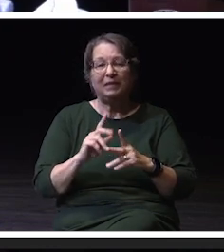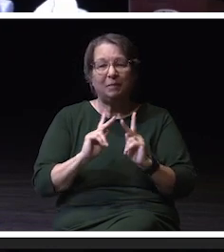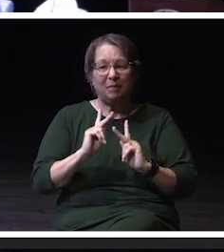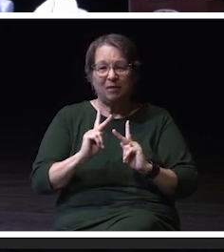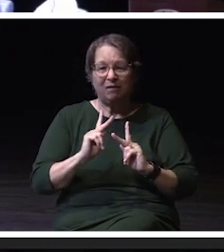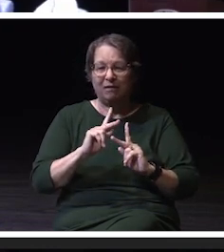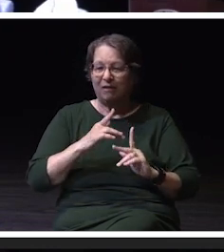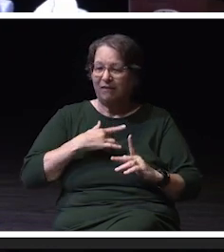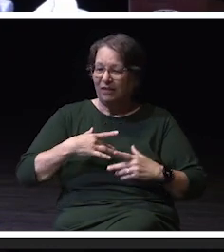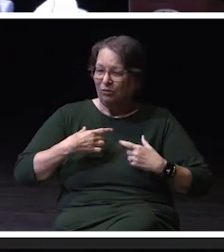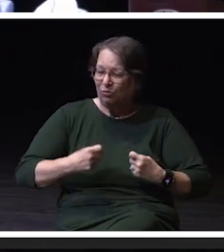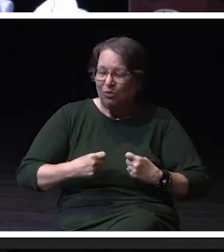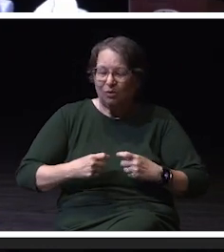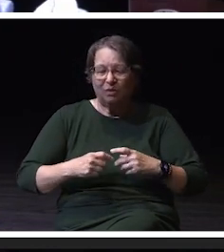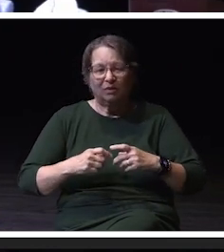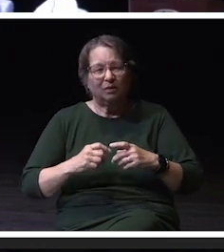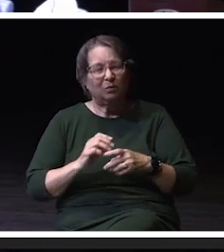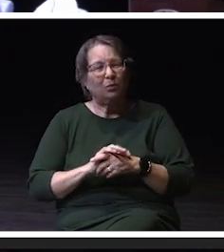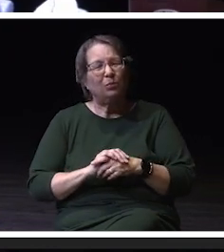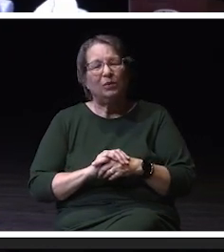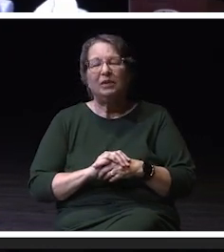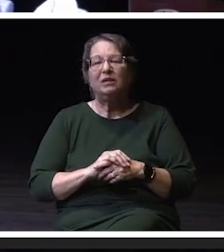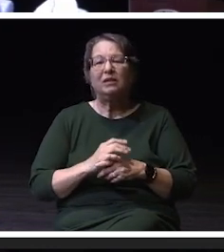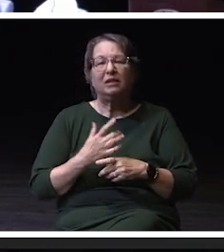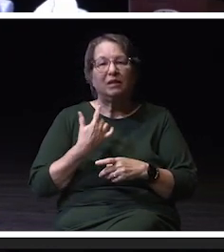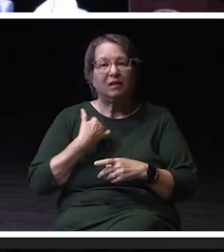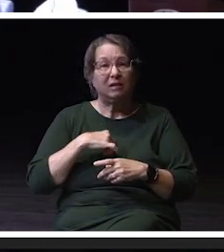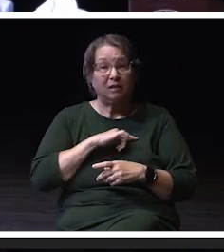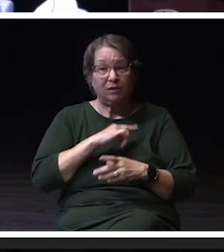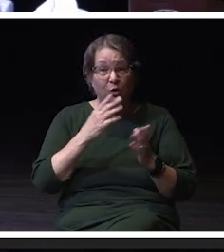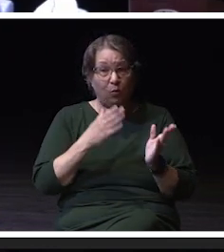And so, we are definitely prepared to navigate,